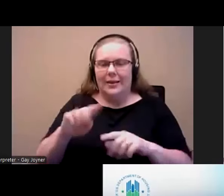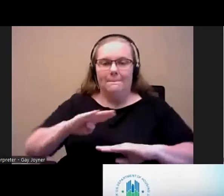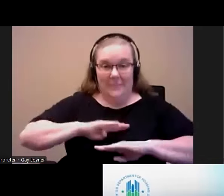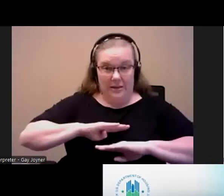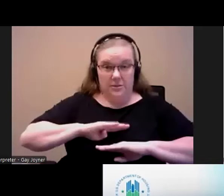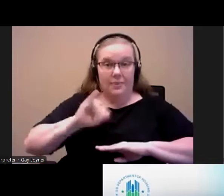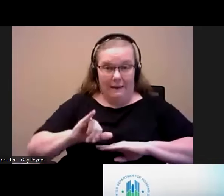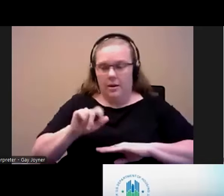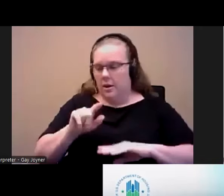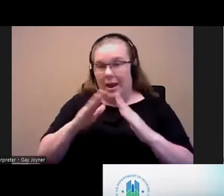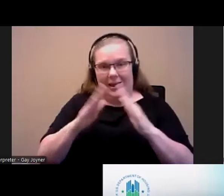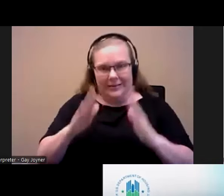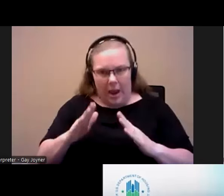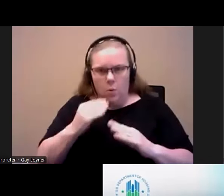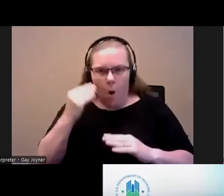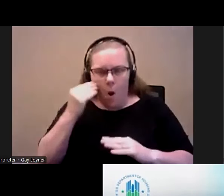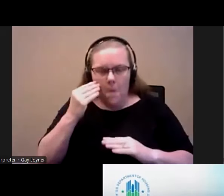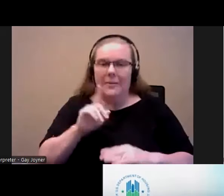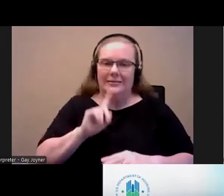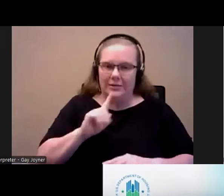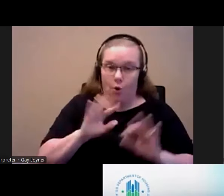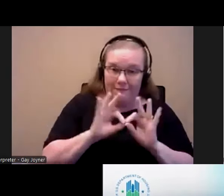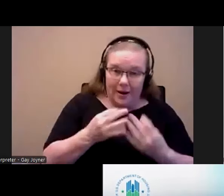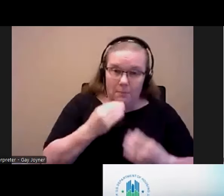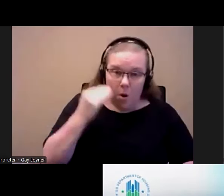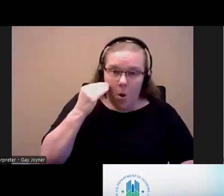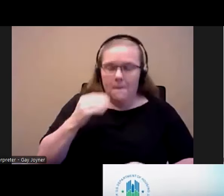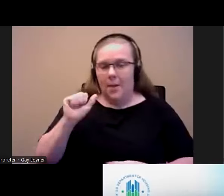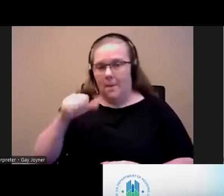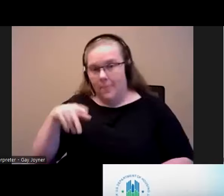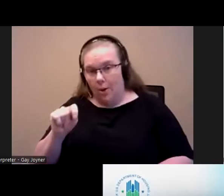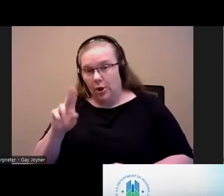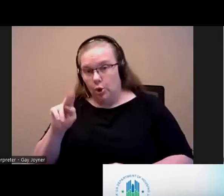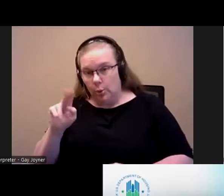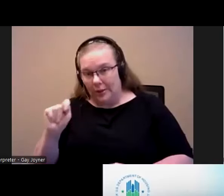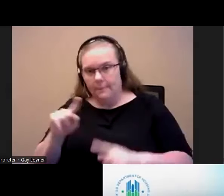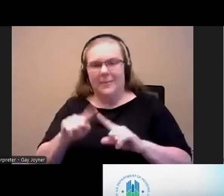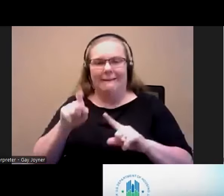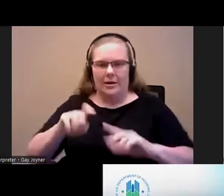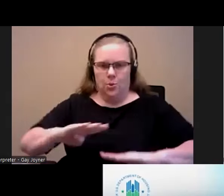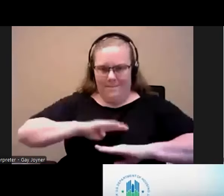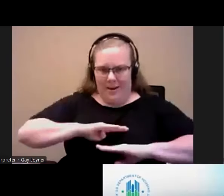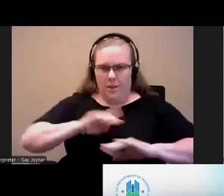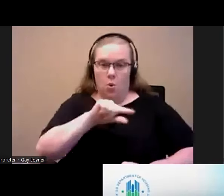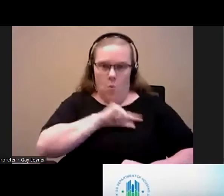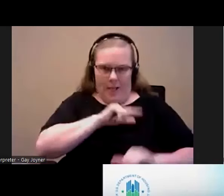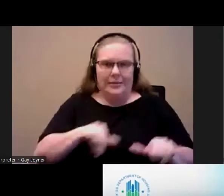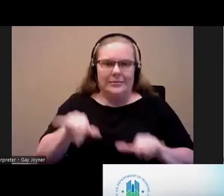or single-family home or an apartment unit. But it has to meet those quality standards.